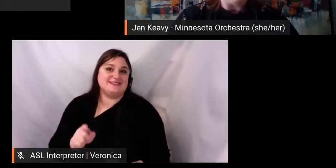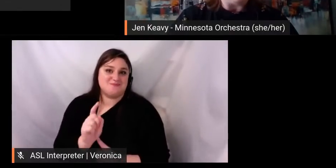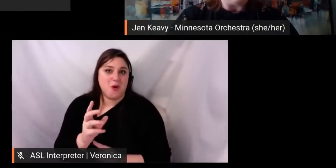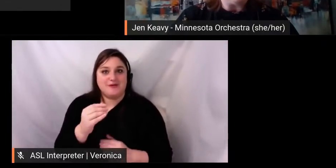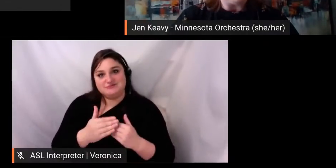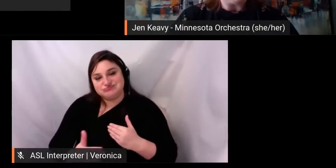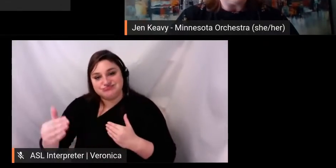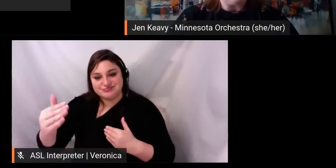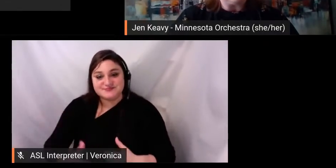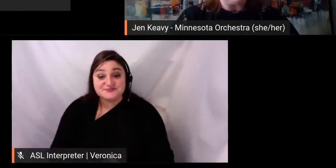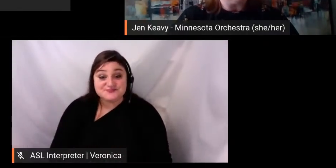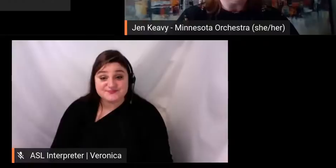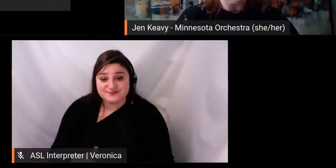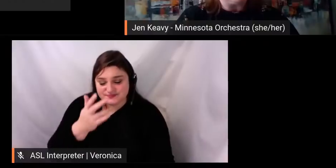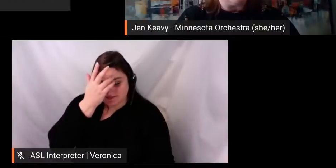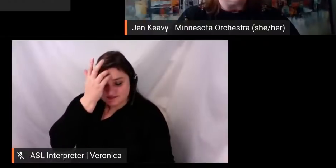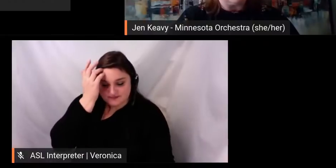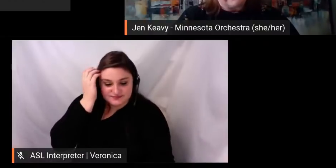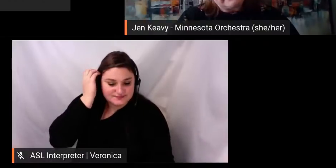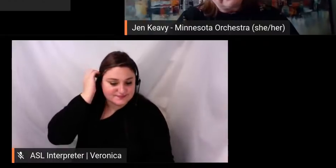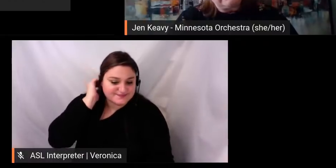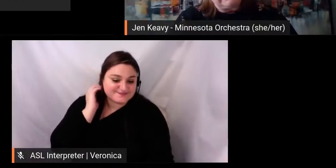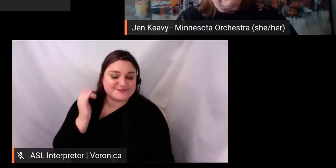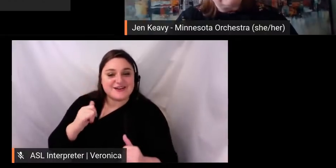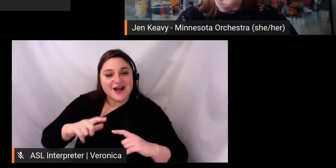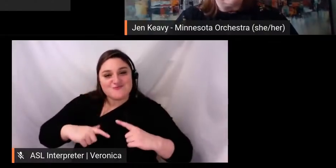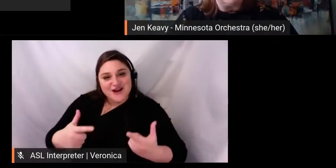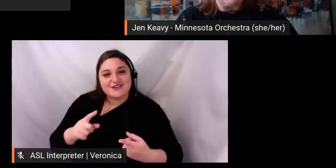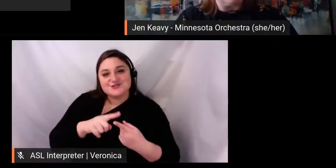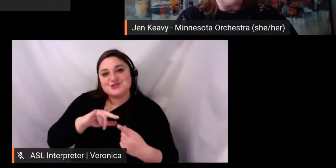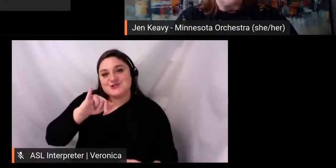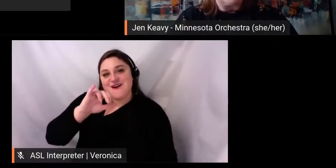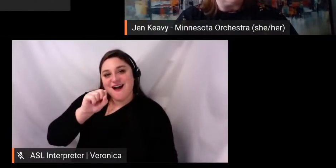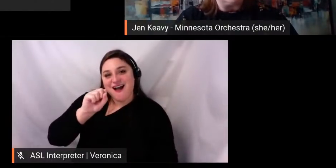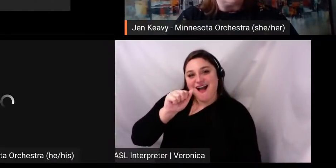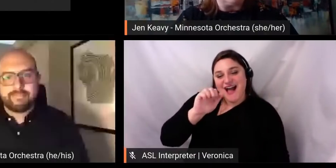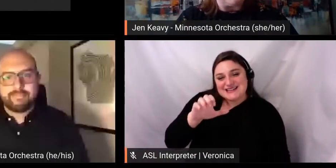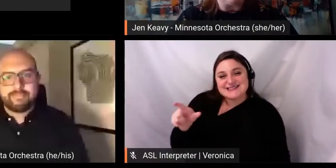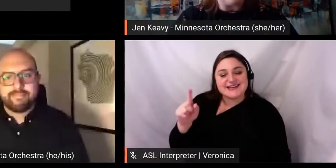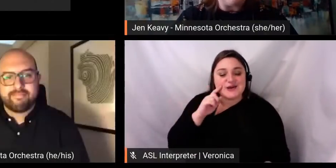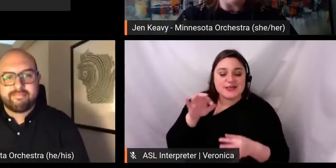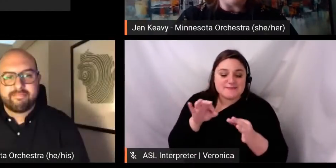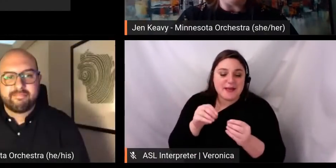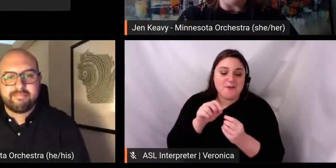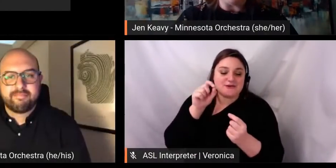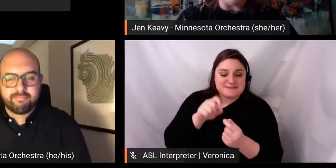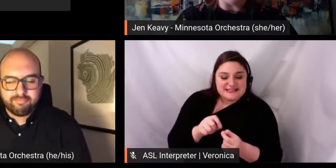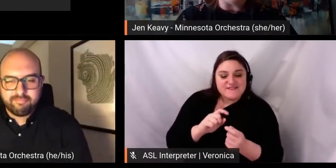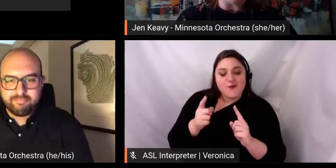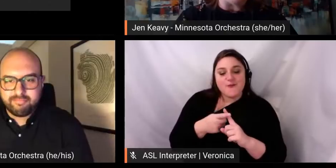And now I'm gonna turn things over to my colleague, Isaac. He's going to share more specifics around the content we created, as